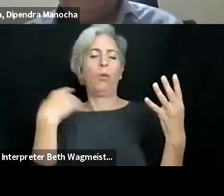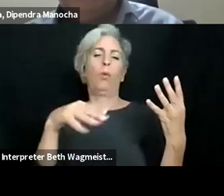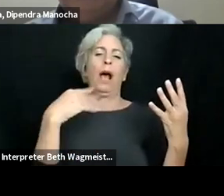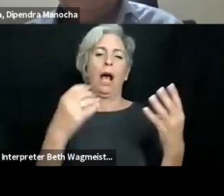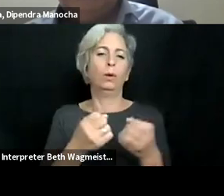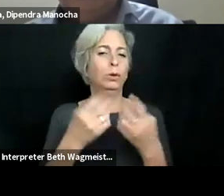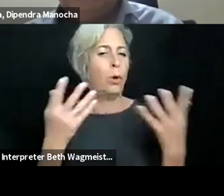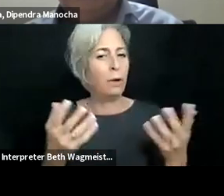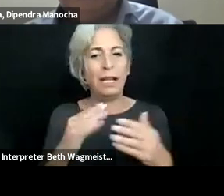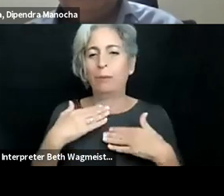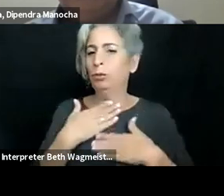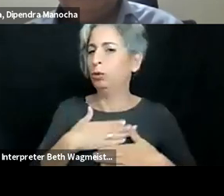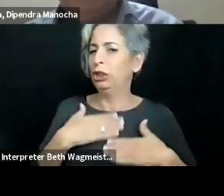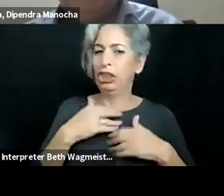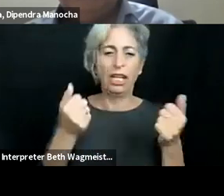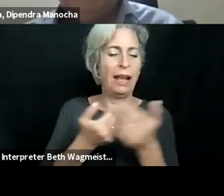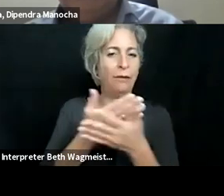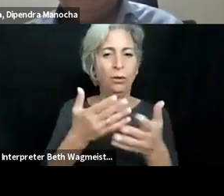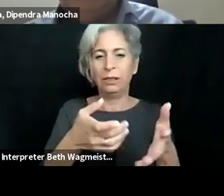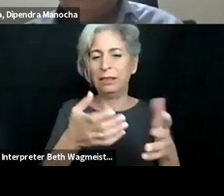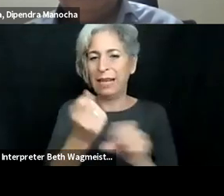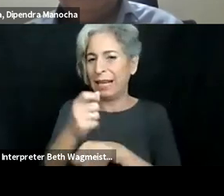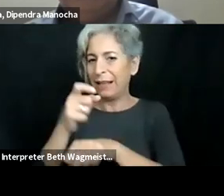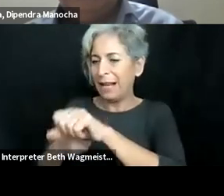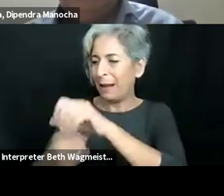environment, cognitive disabilities, focused on, that personal needs. So